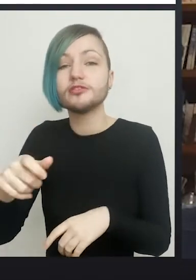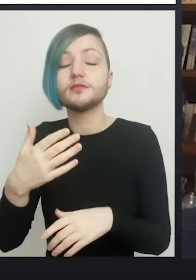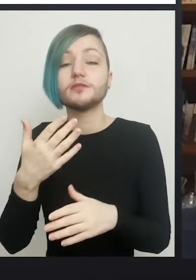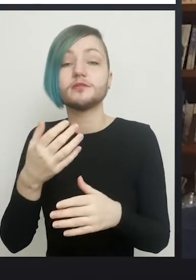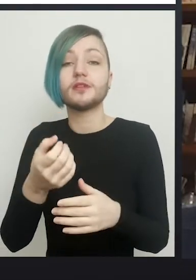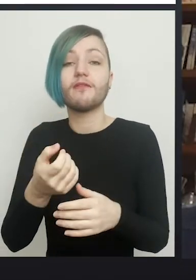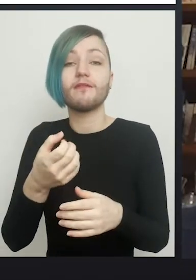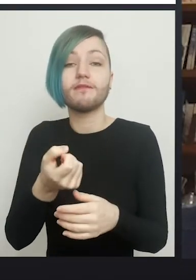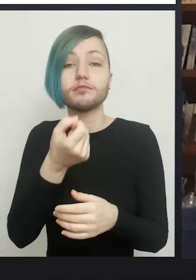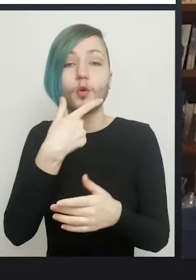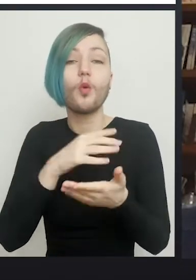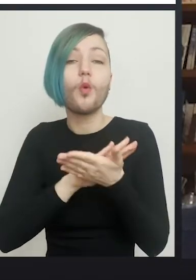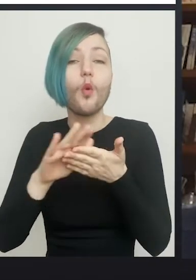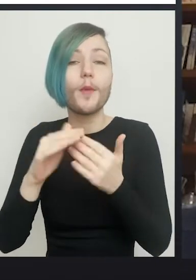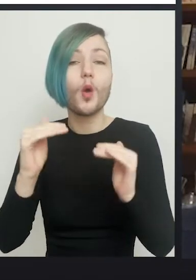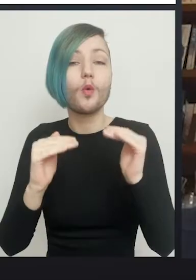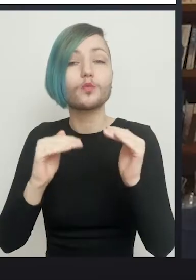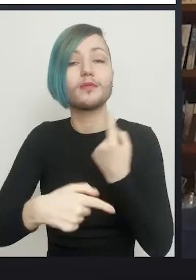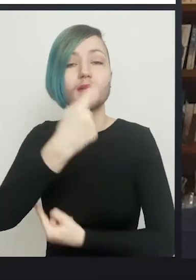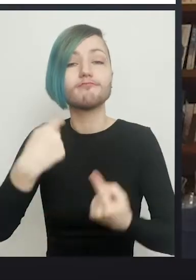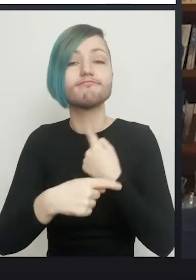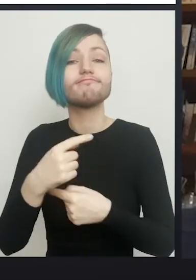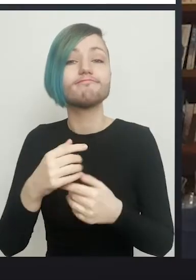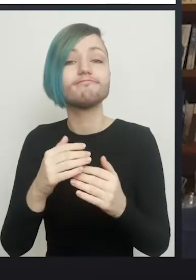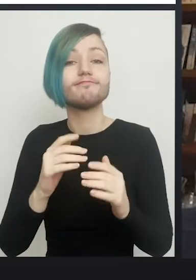surgery and of course it goes along a similar guidance to that isn't it?